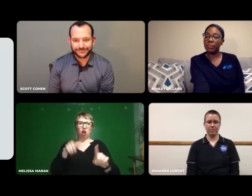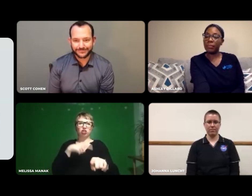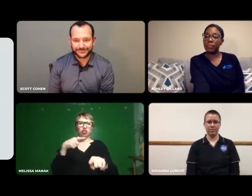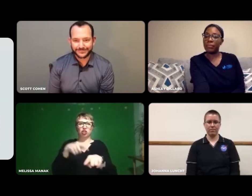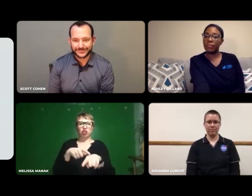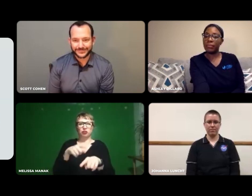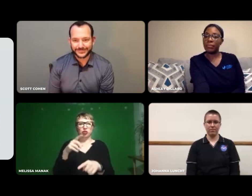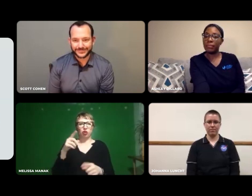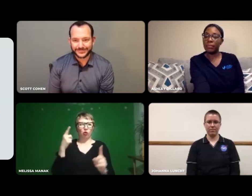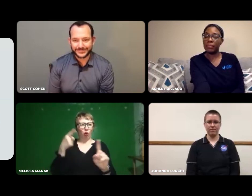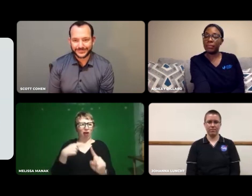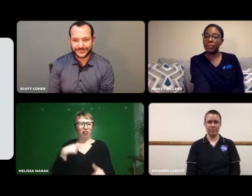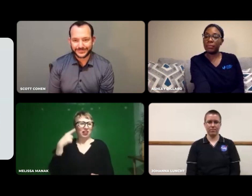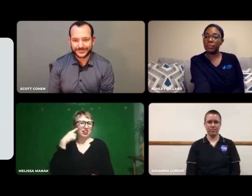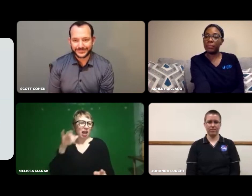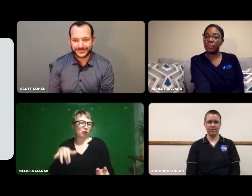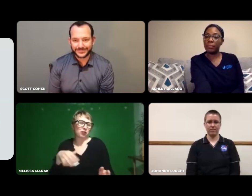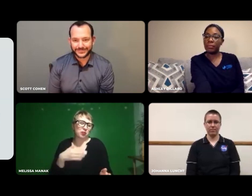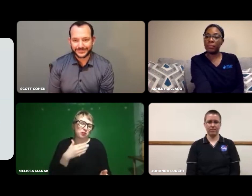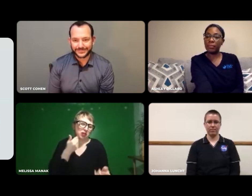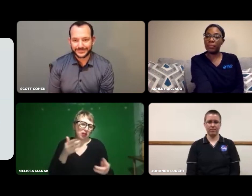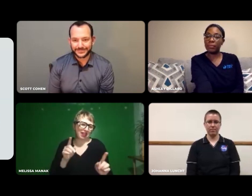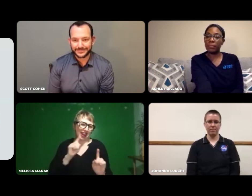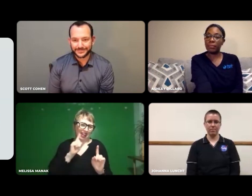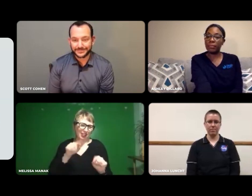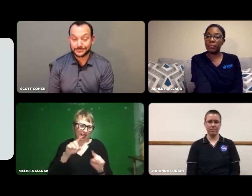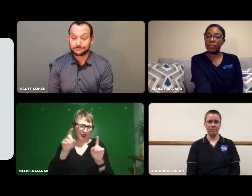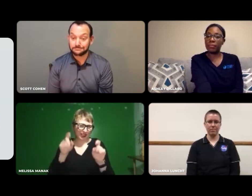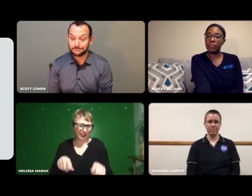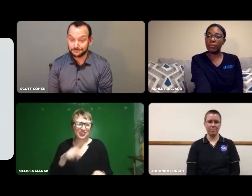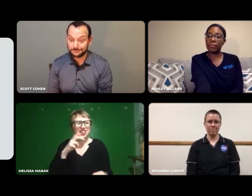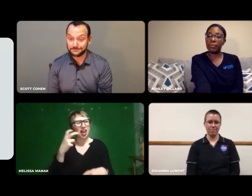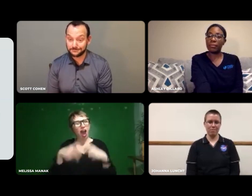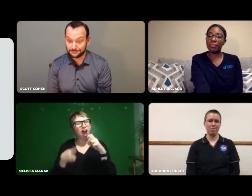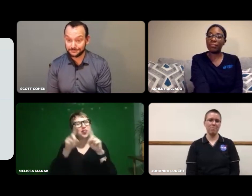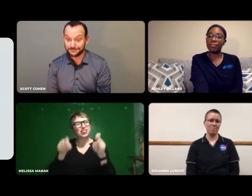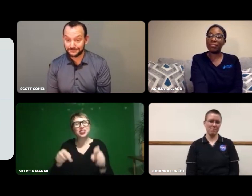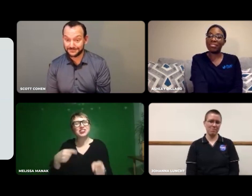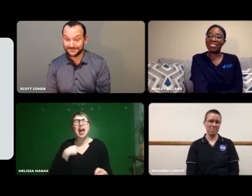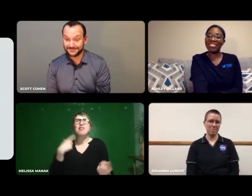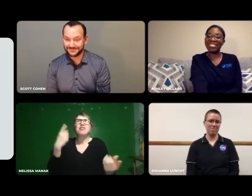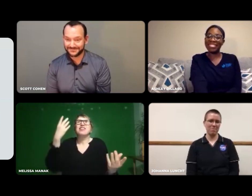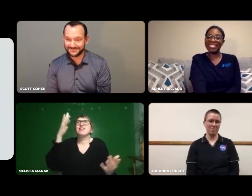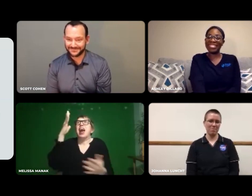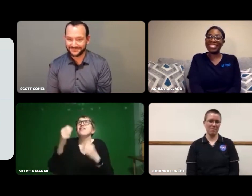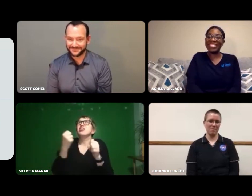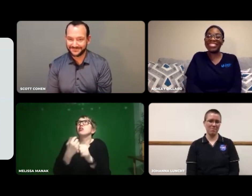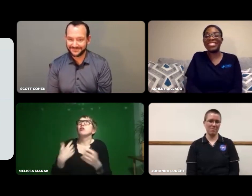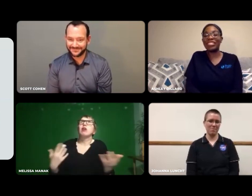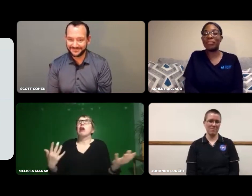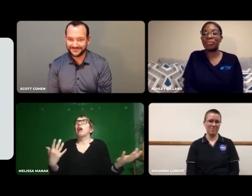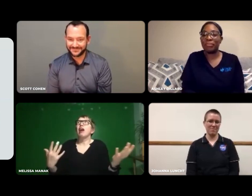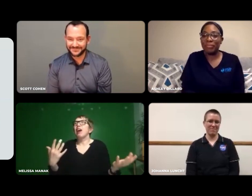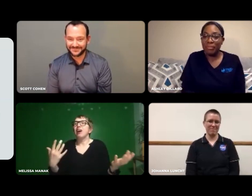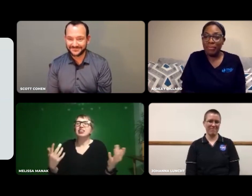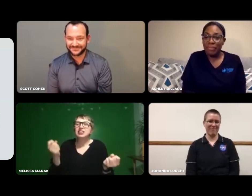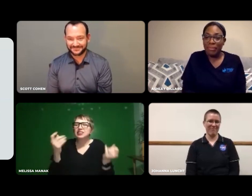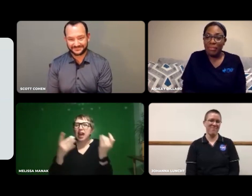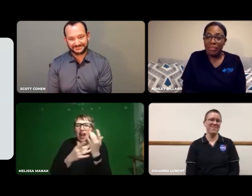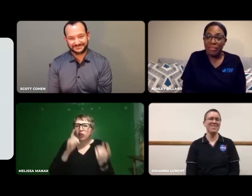A long-term career goal, that would be my answer. But that's hard to answer. I don't know what'll be there in five years.